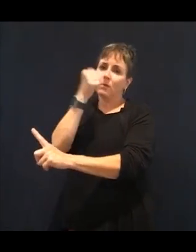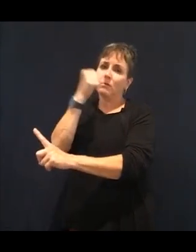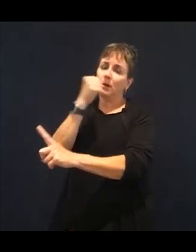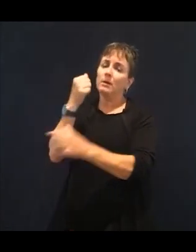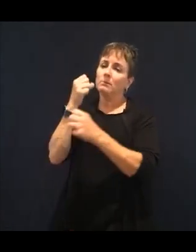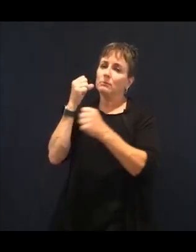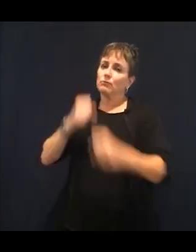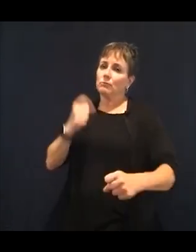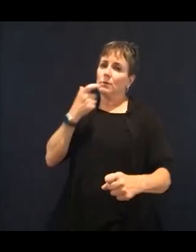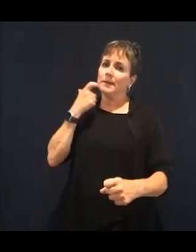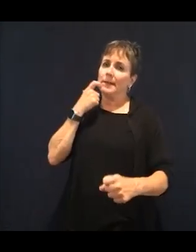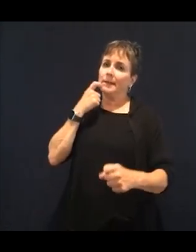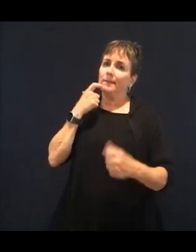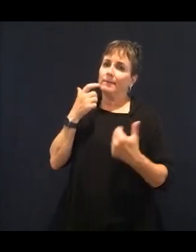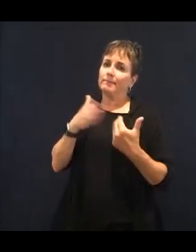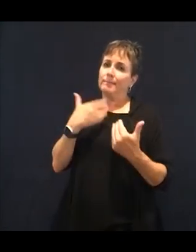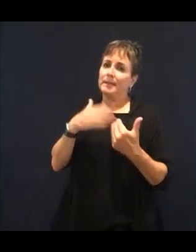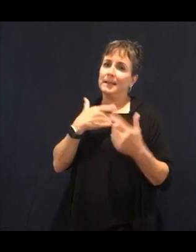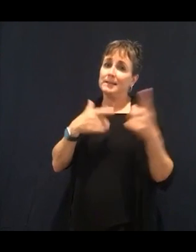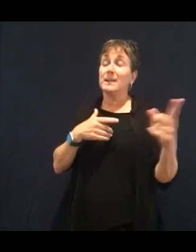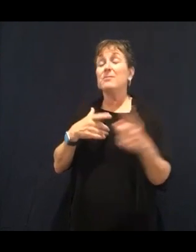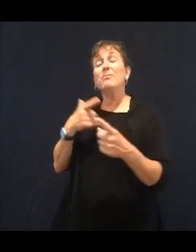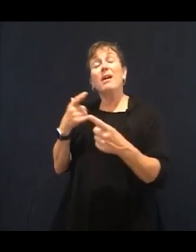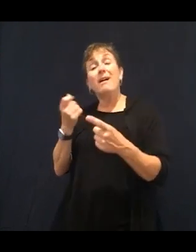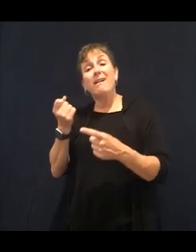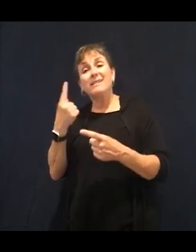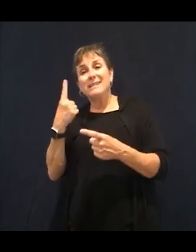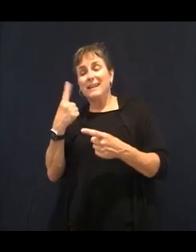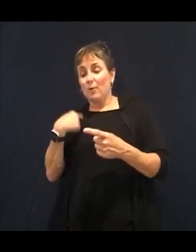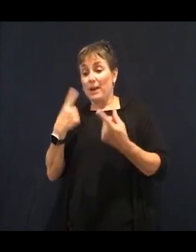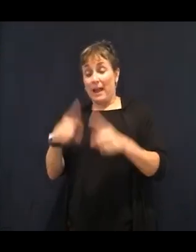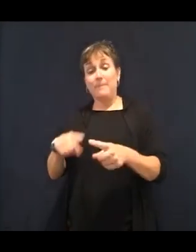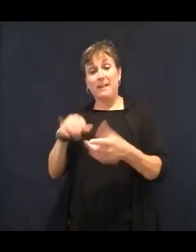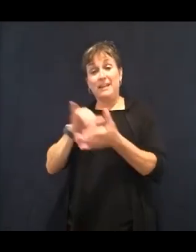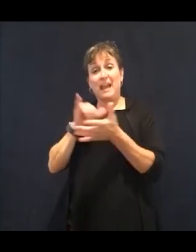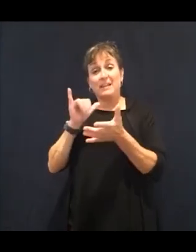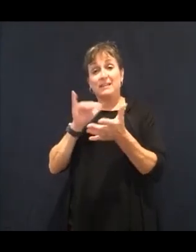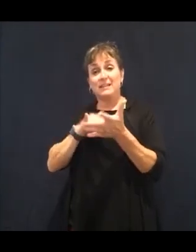were going more to the white sugar and found that white people's sugar